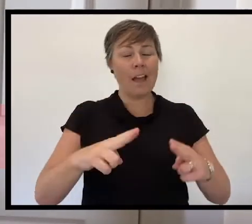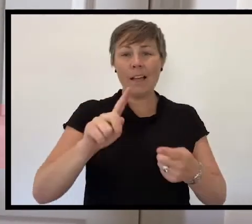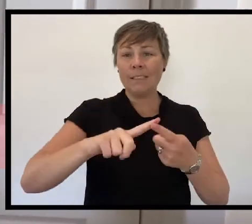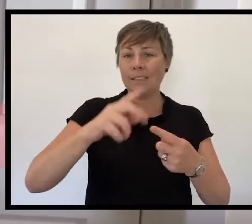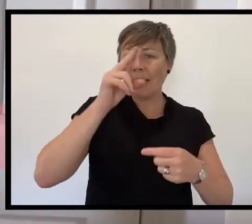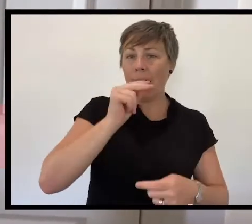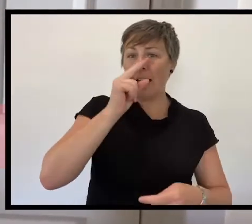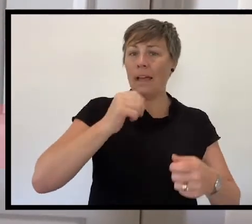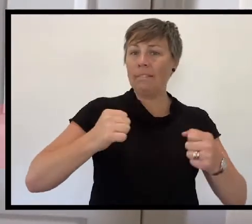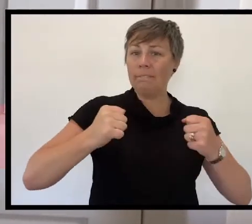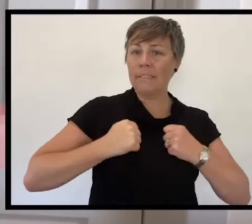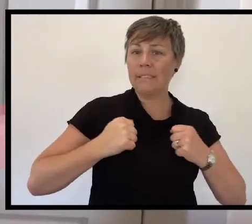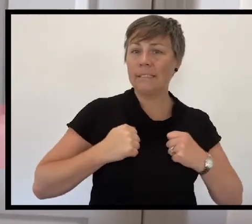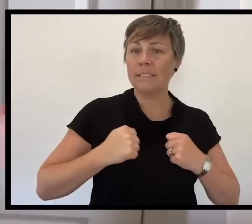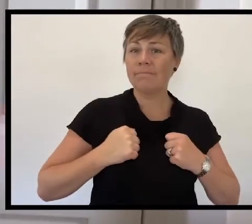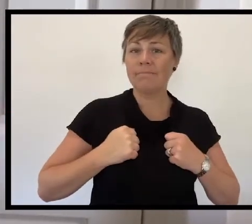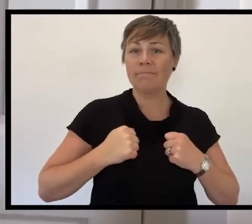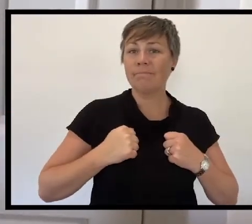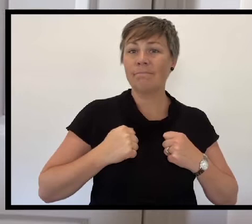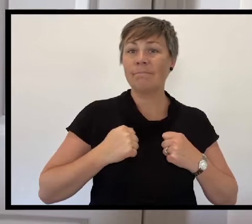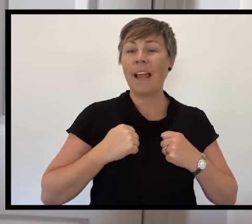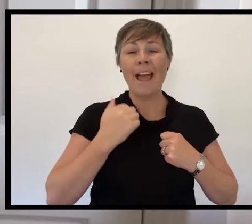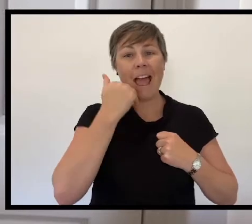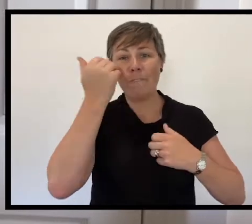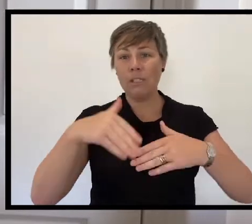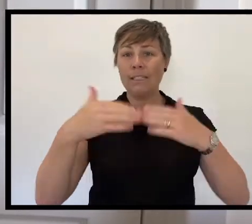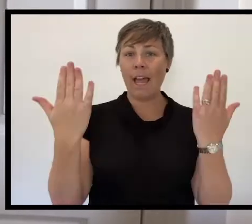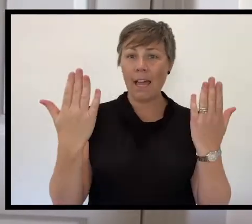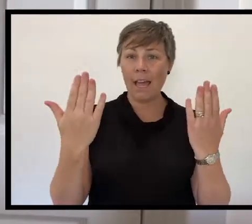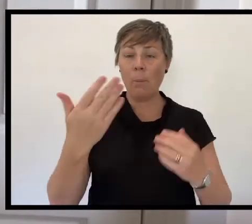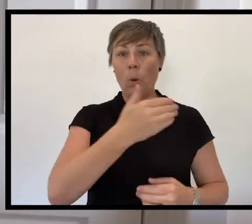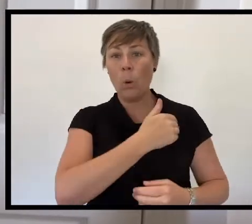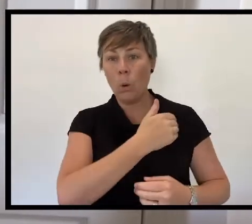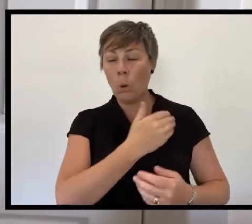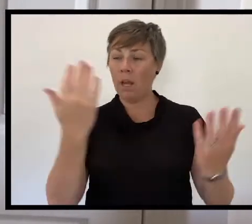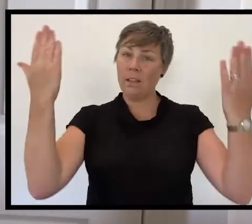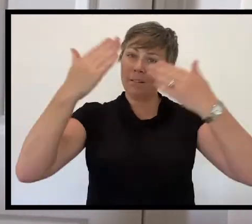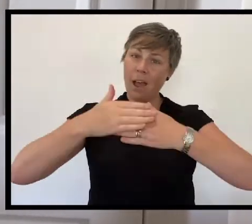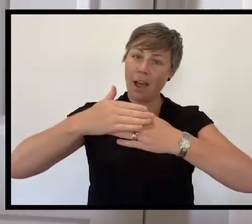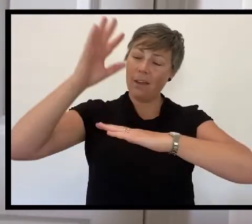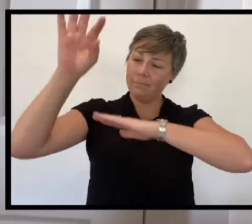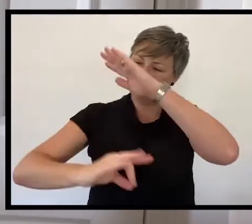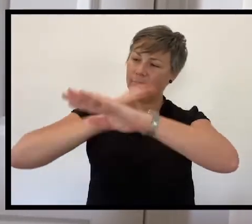nor the years condemn At the going down of the sun and in the morning